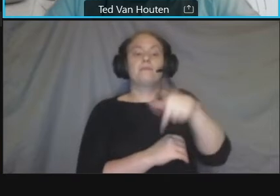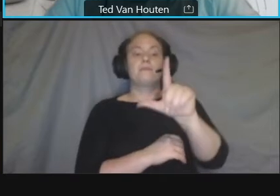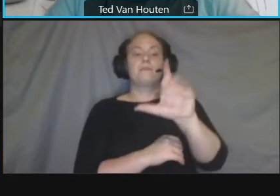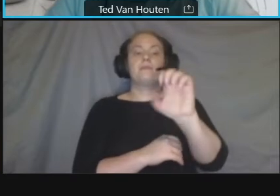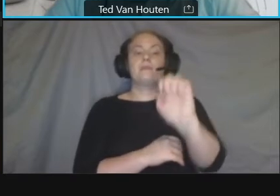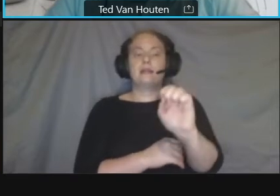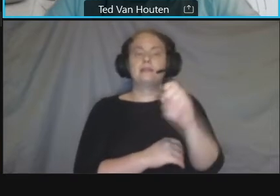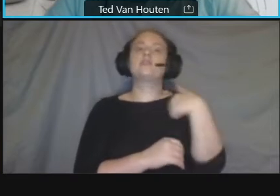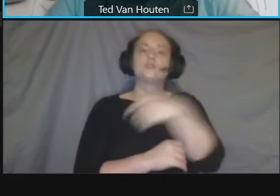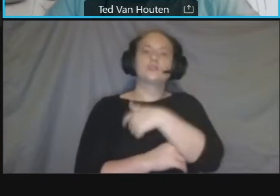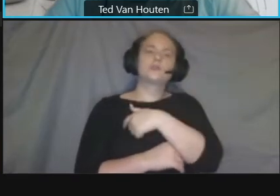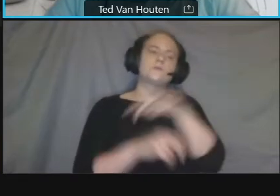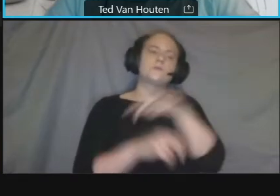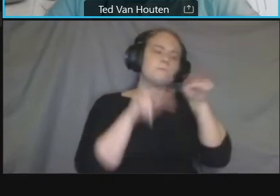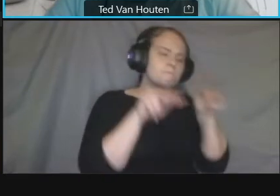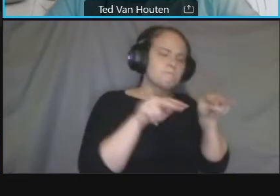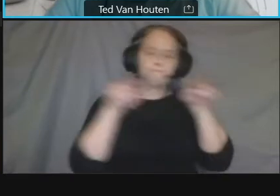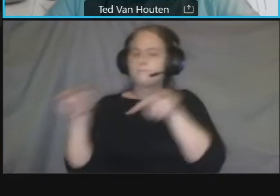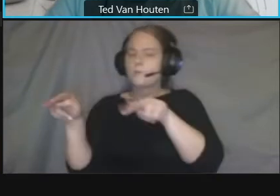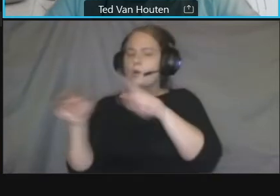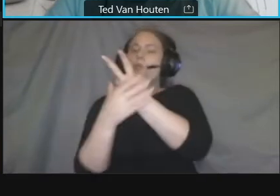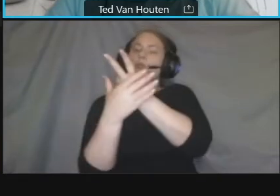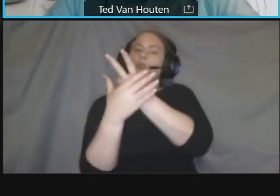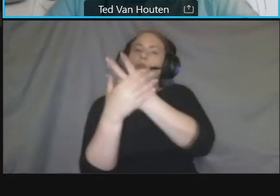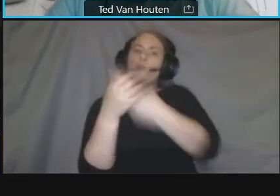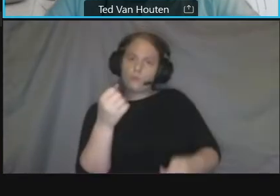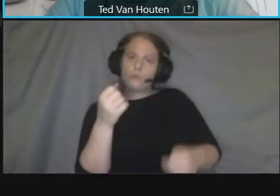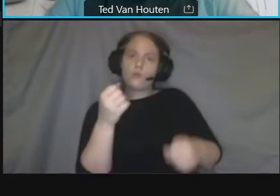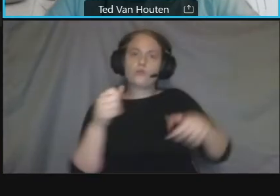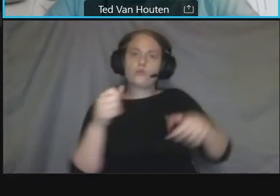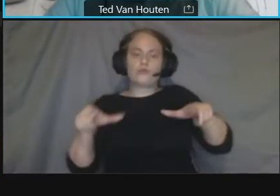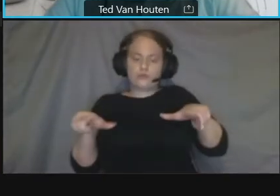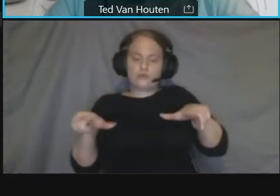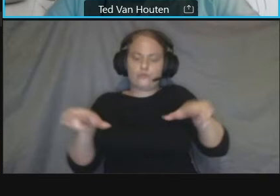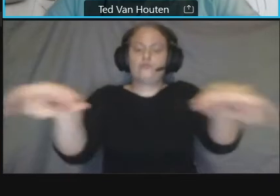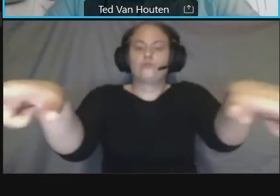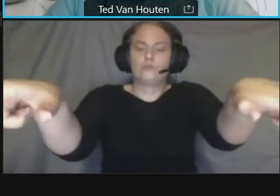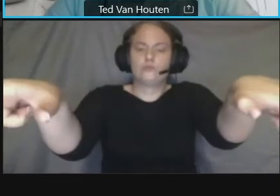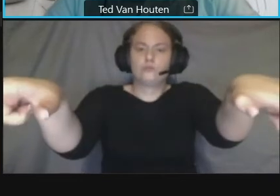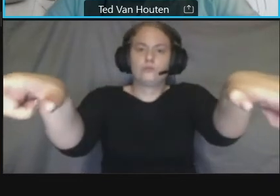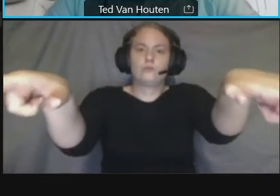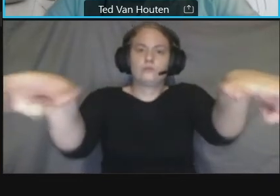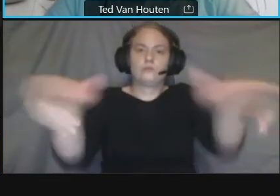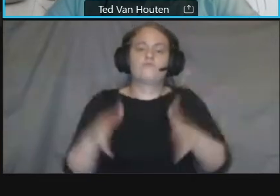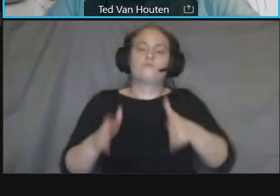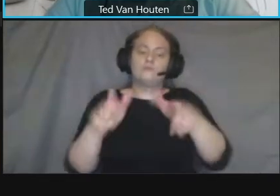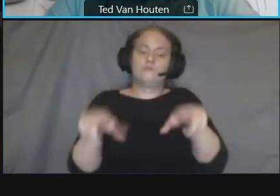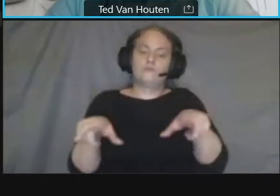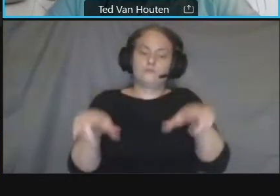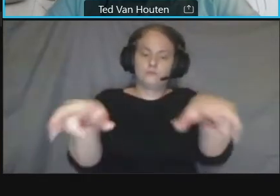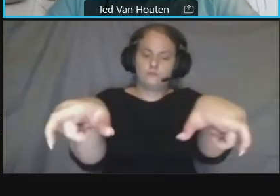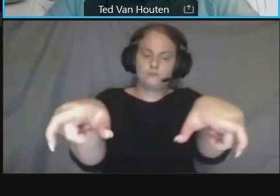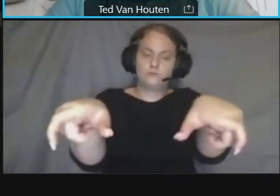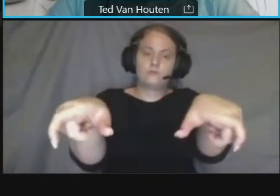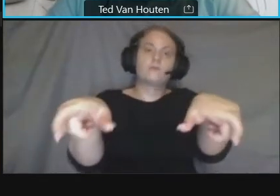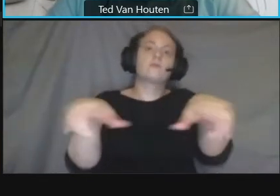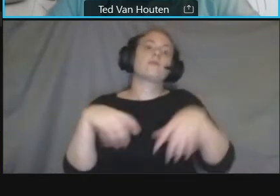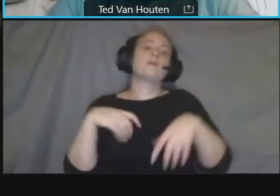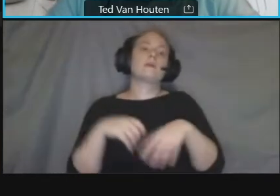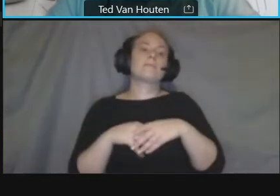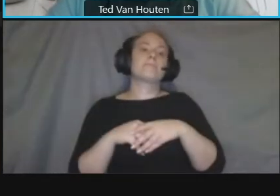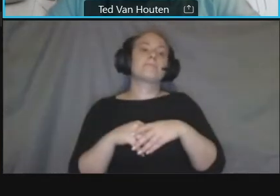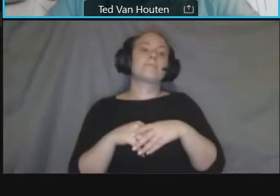roadway as well as um the the sidewalks um and the area on on between the curve and the